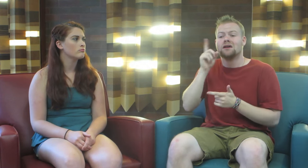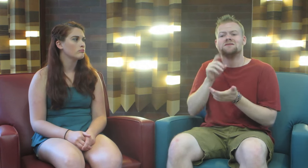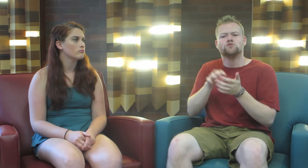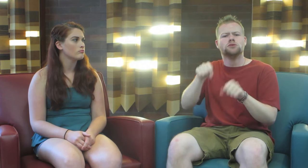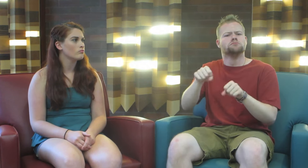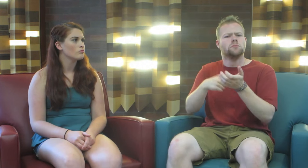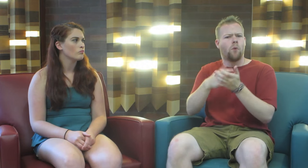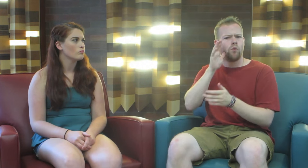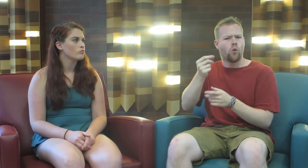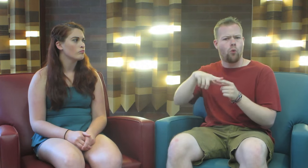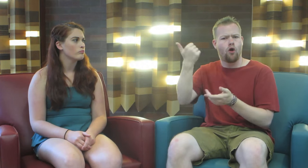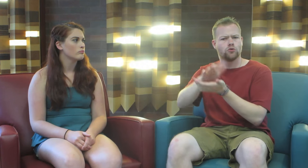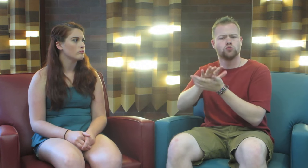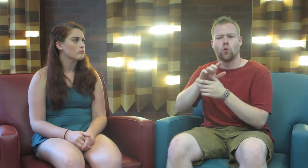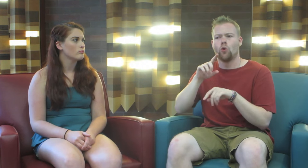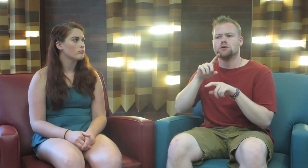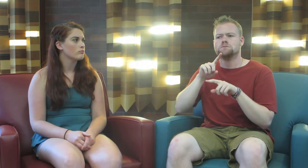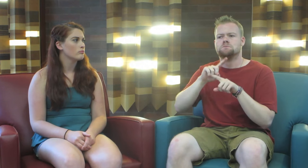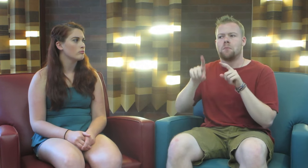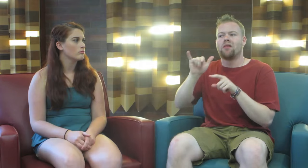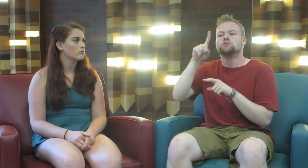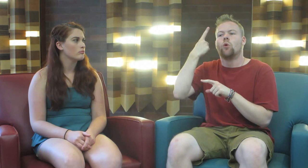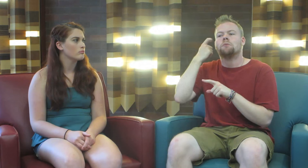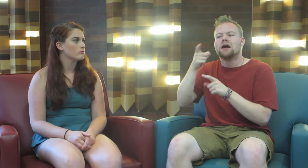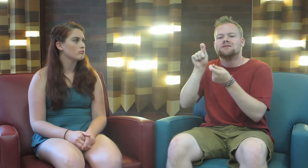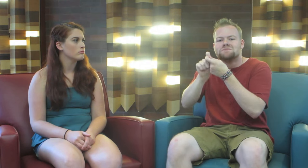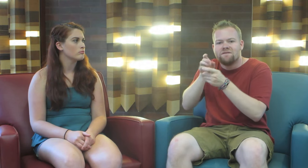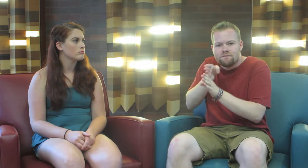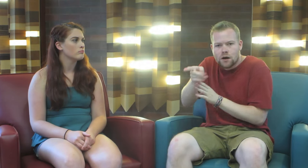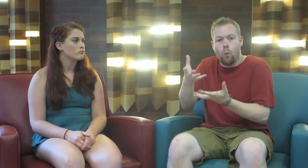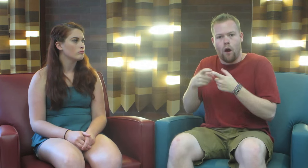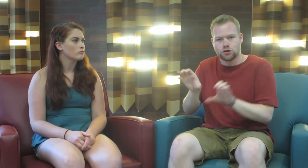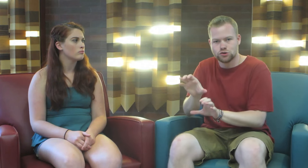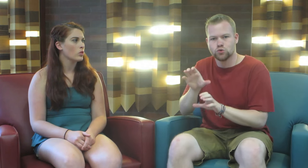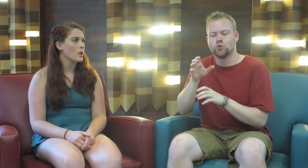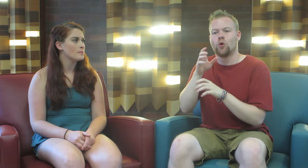Deaf students sometimes will go to other schools, but that’s only because of a specific major they want to do,